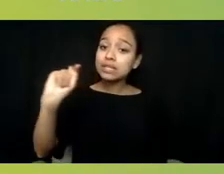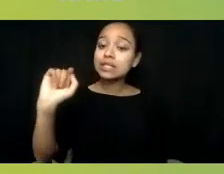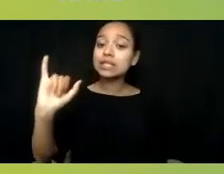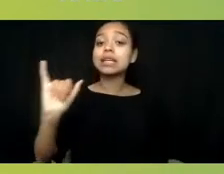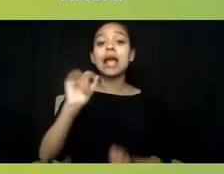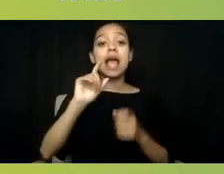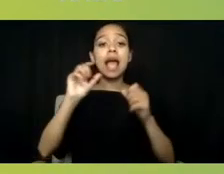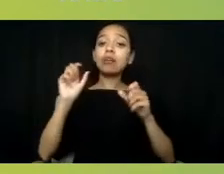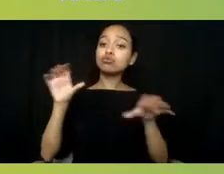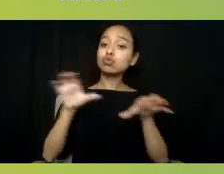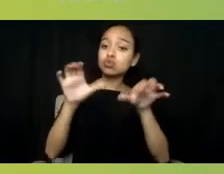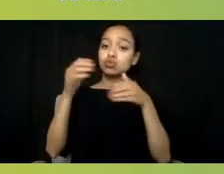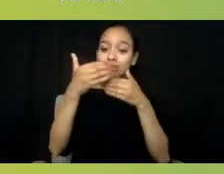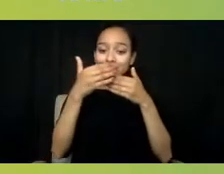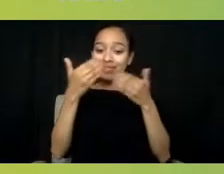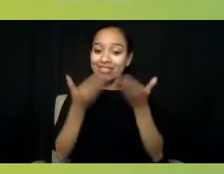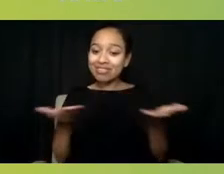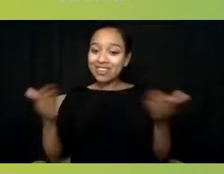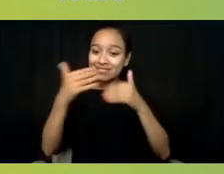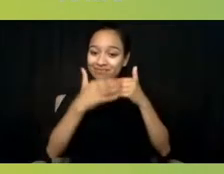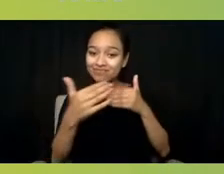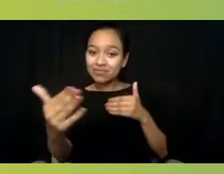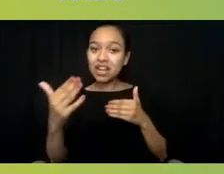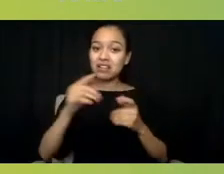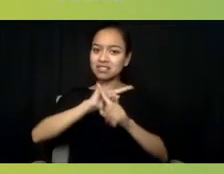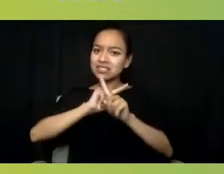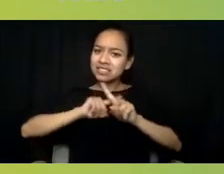And you had invited us to really share our personal perspectives.